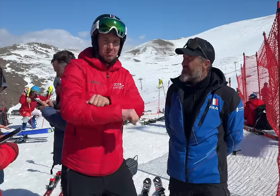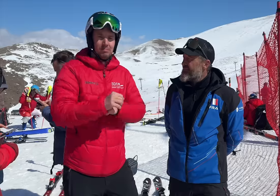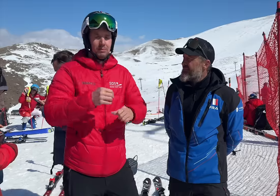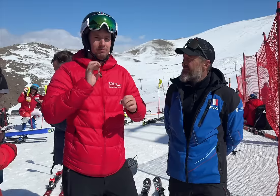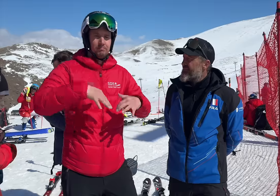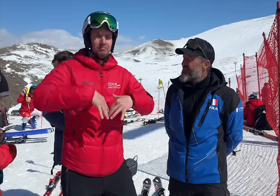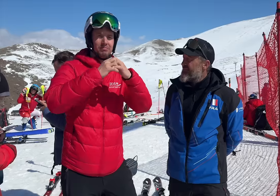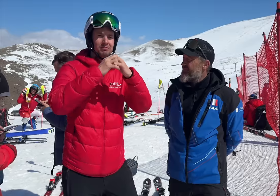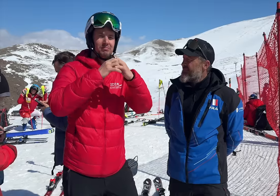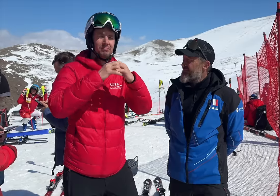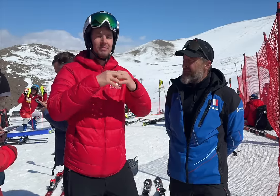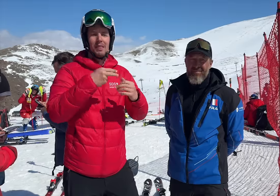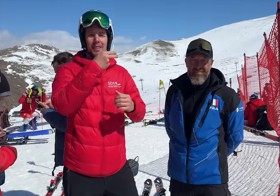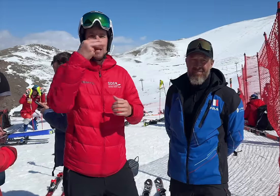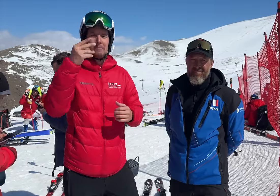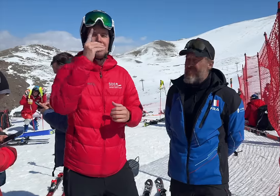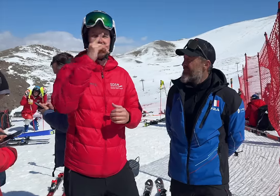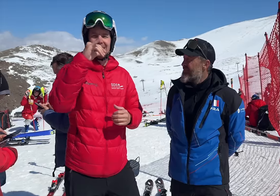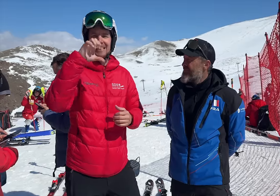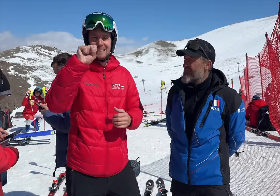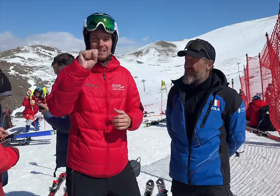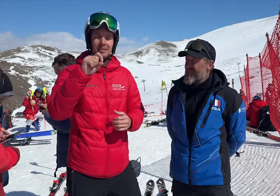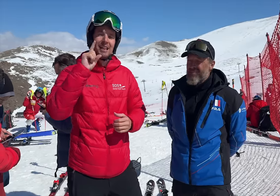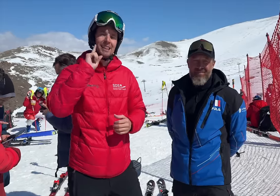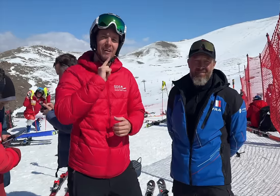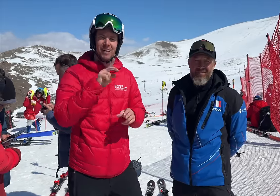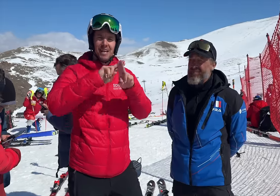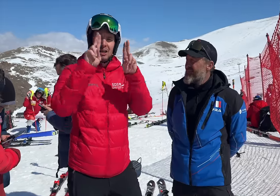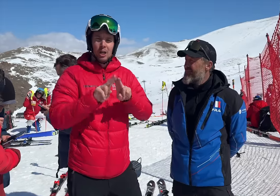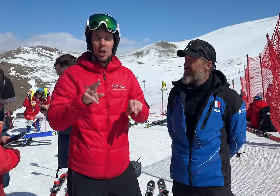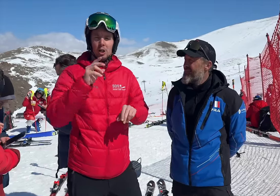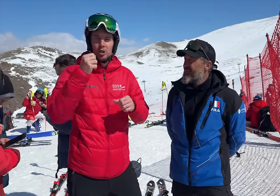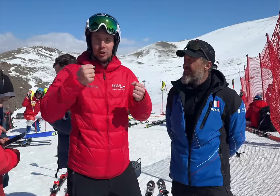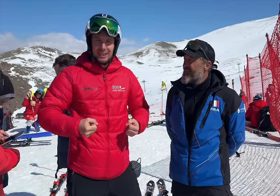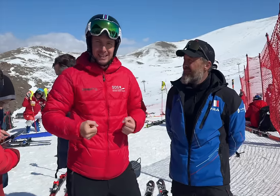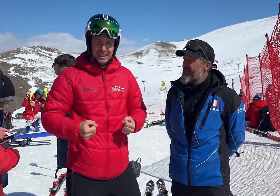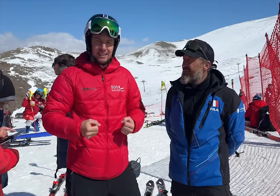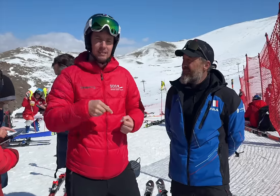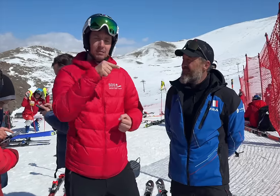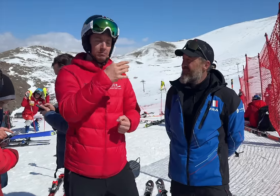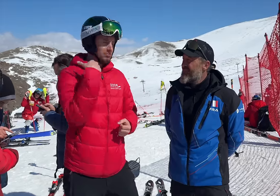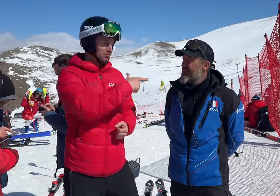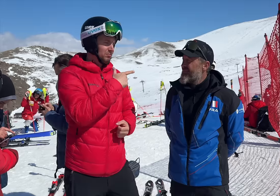After much consideration, David and I decided to found a new organization called Deaf International Skiing (DIS) which became an official